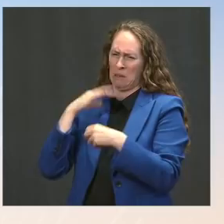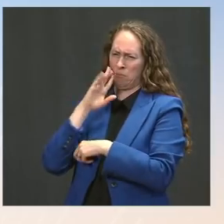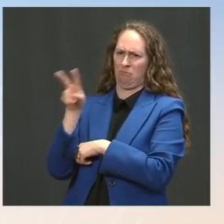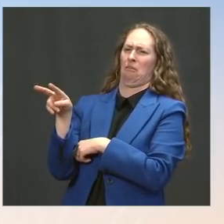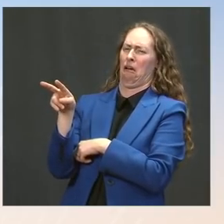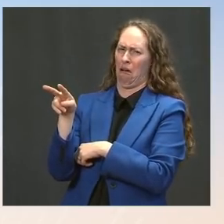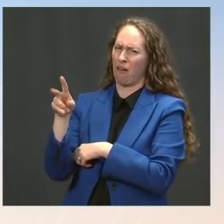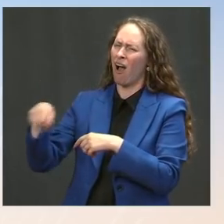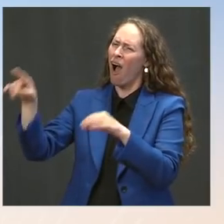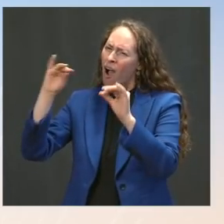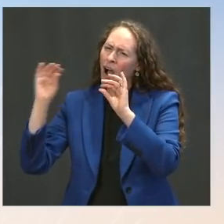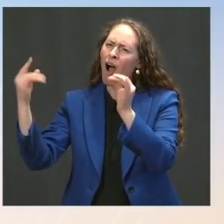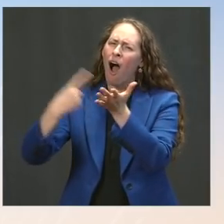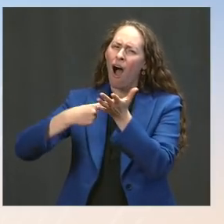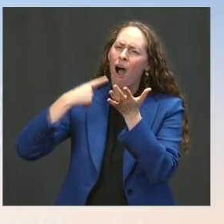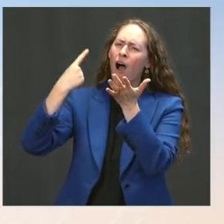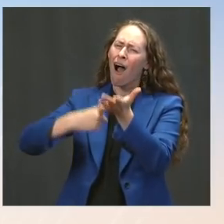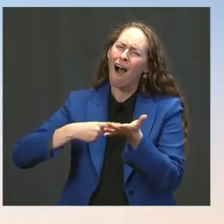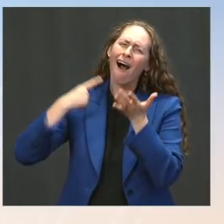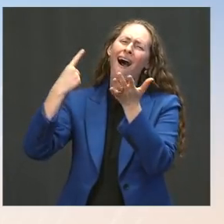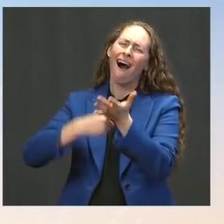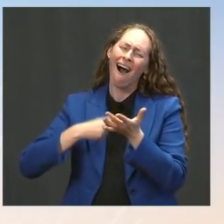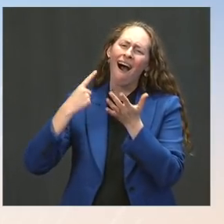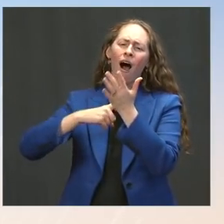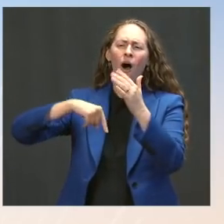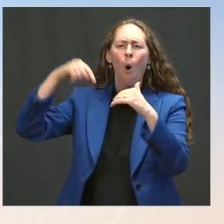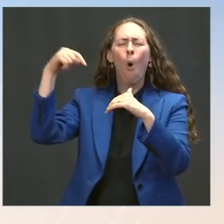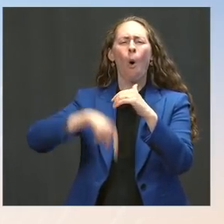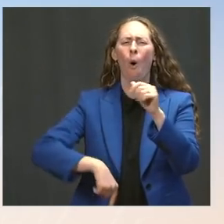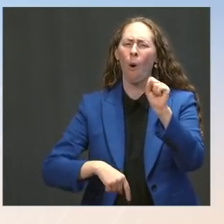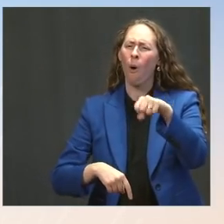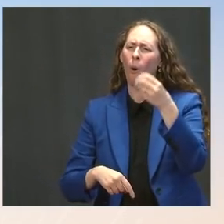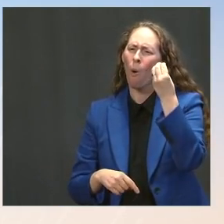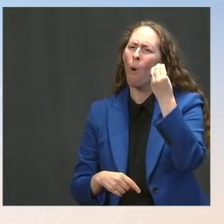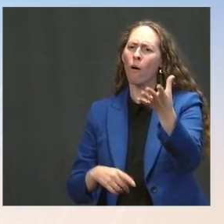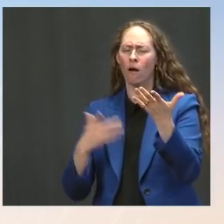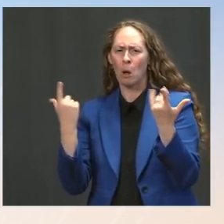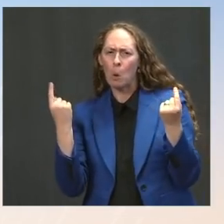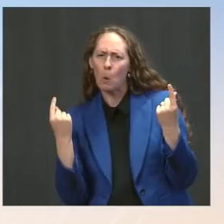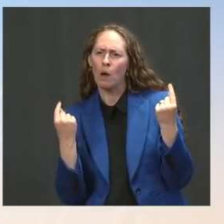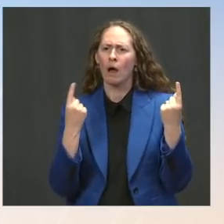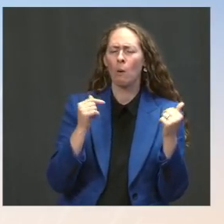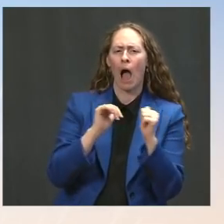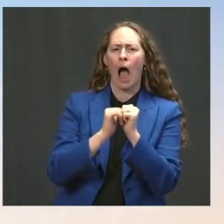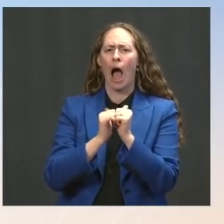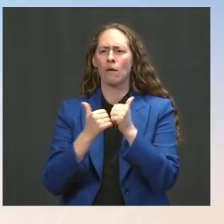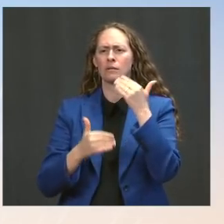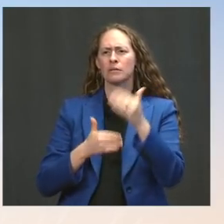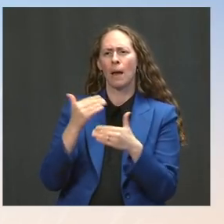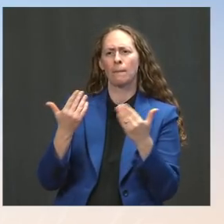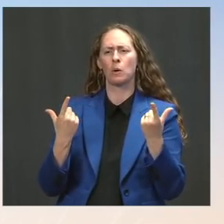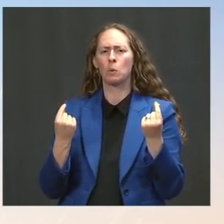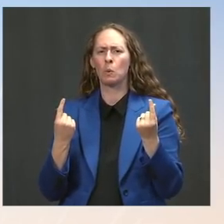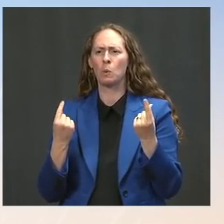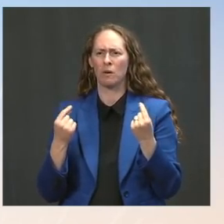And there, of course, is an active discussion about a range of steps that can be taken, as there has been from the first day of this administration.